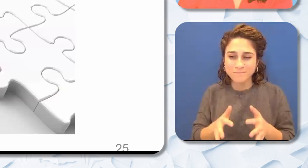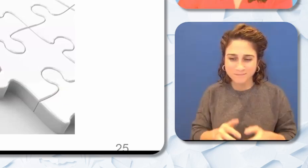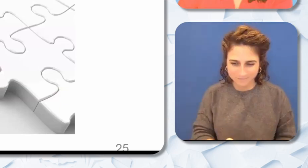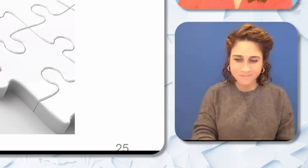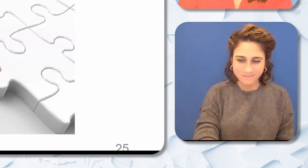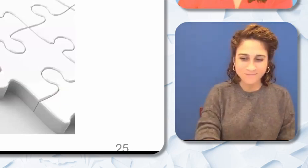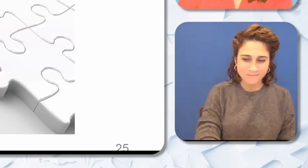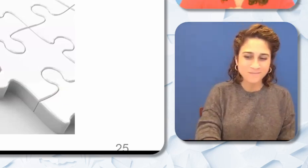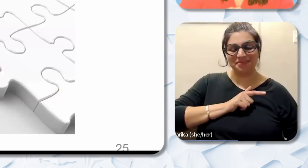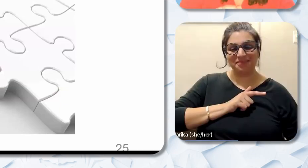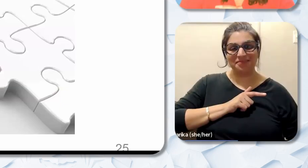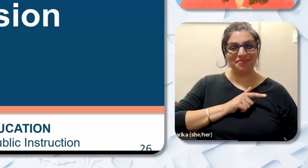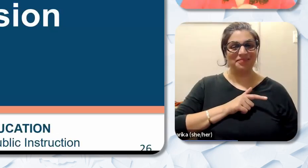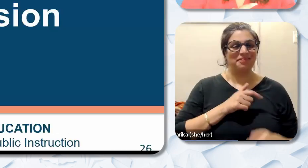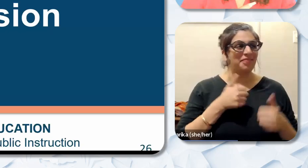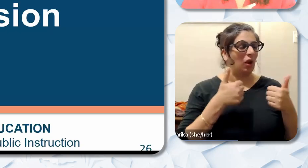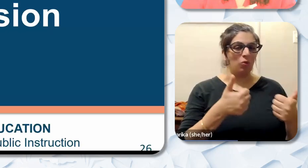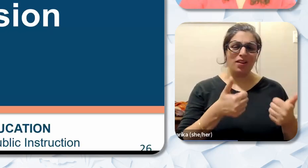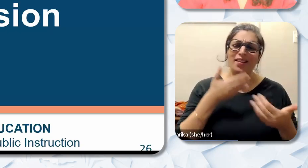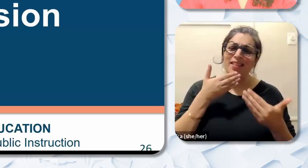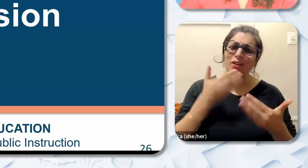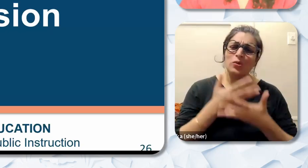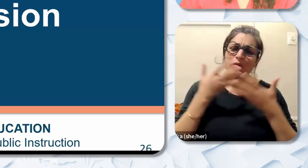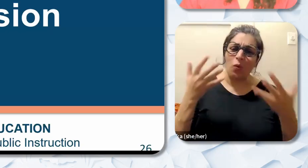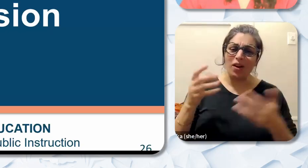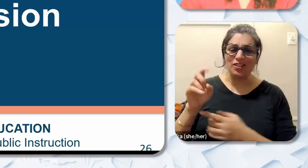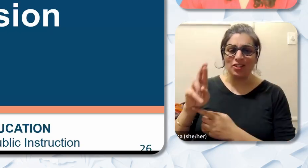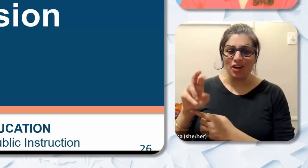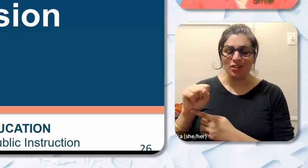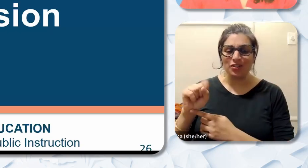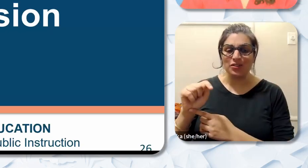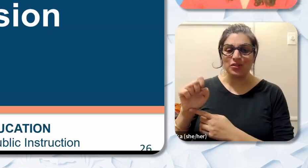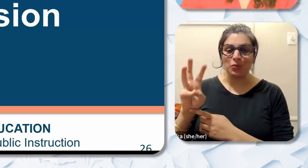Valentina Ware: All right. Thank you so much Dr. Stewart. Look at all of this love that